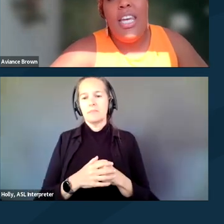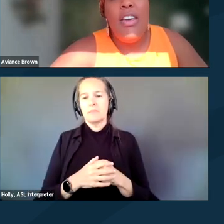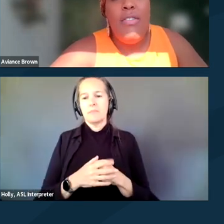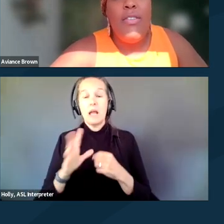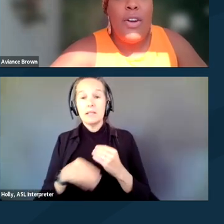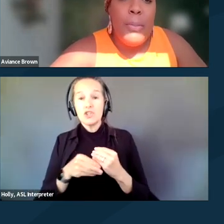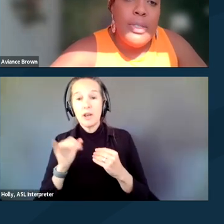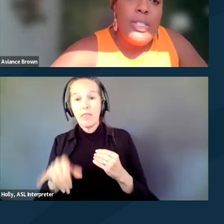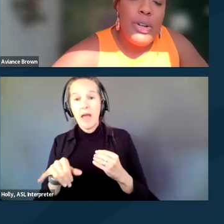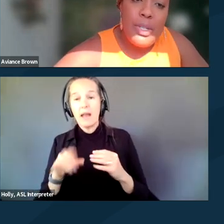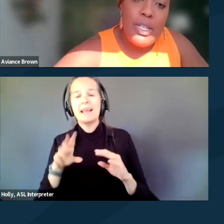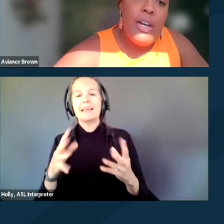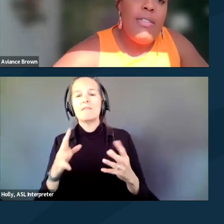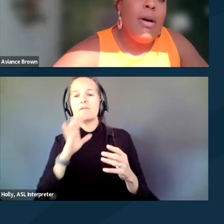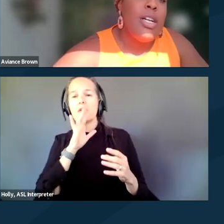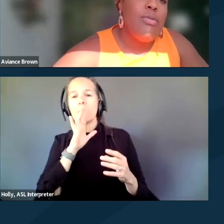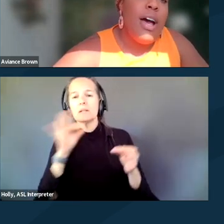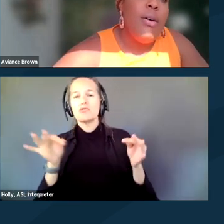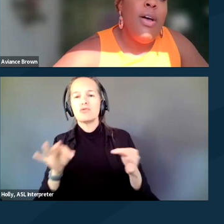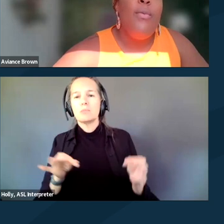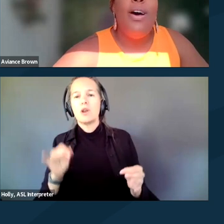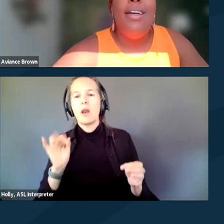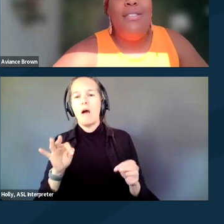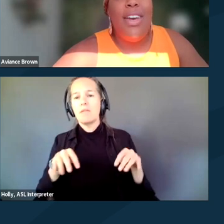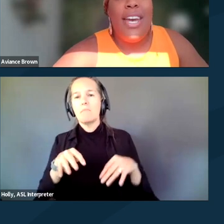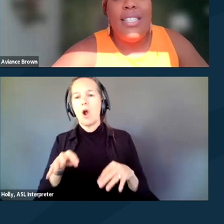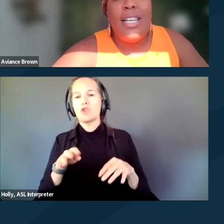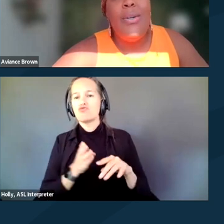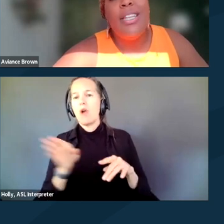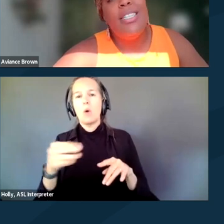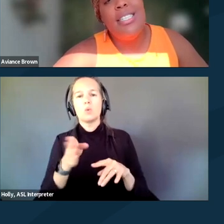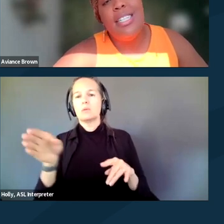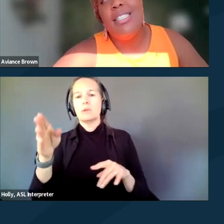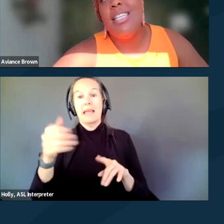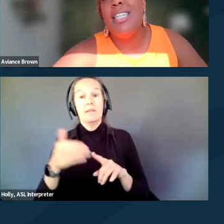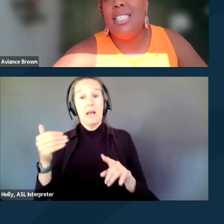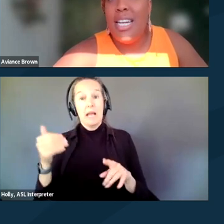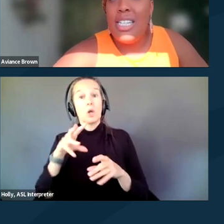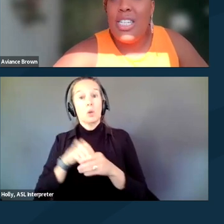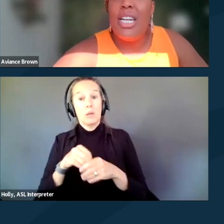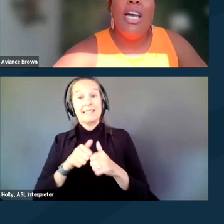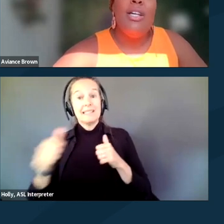give verbal descriptions of the march route well in advance, including the distance and the destination